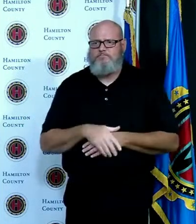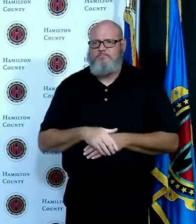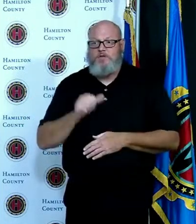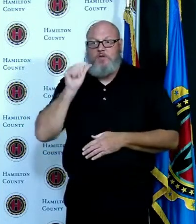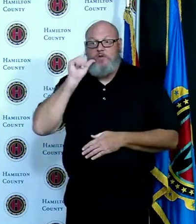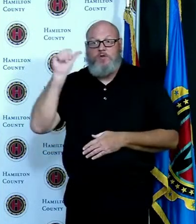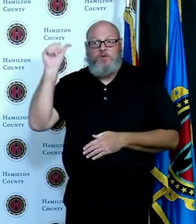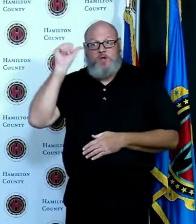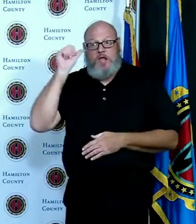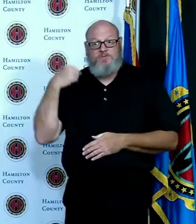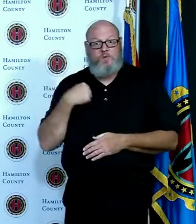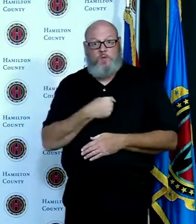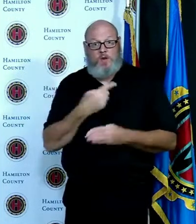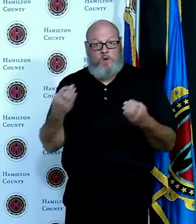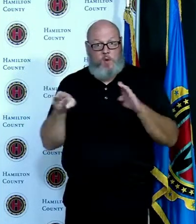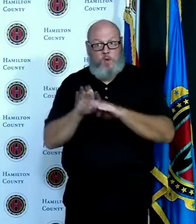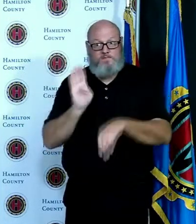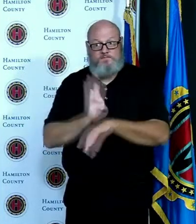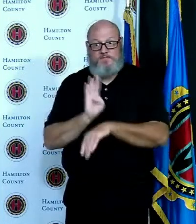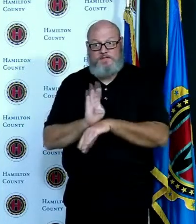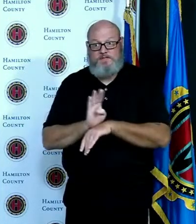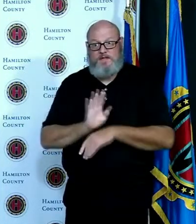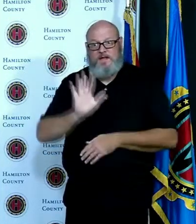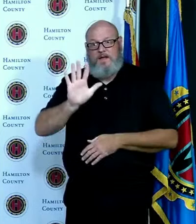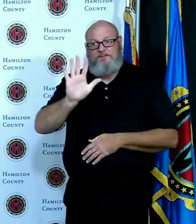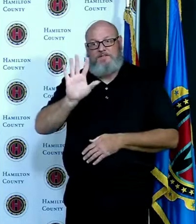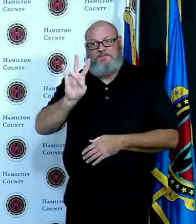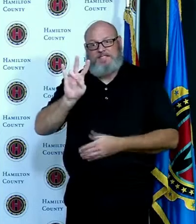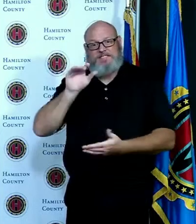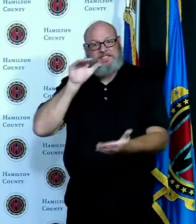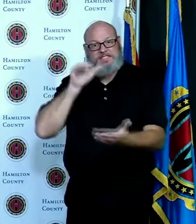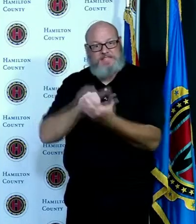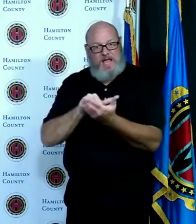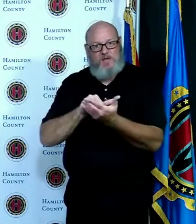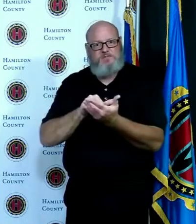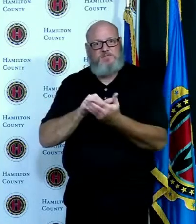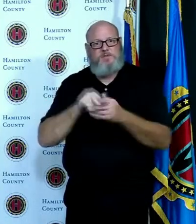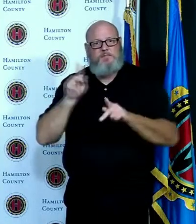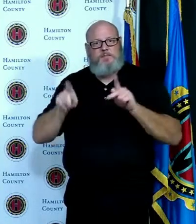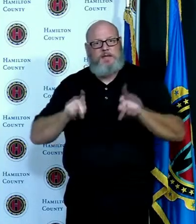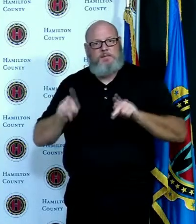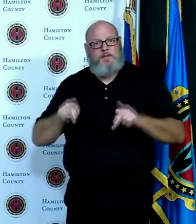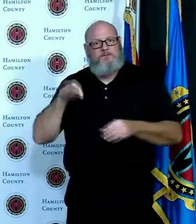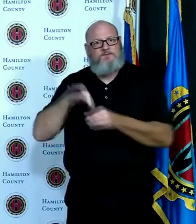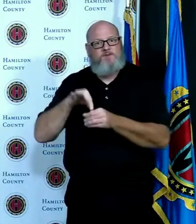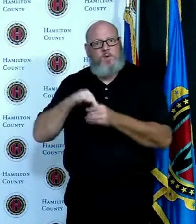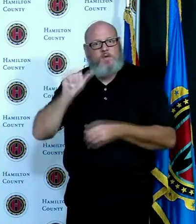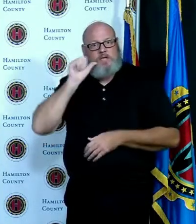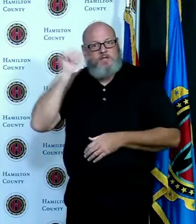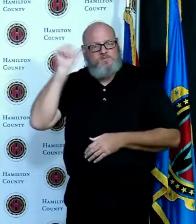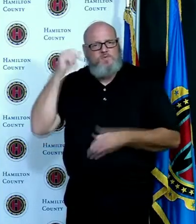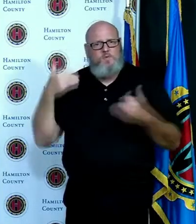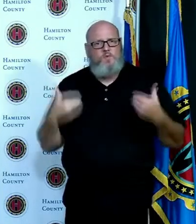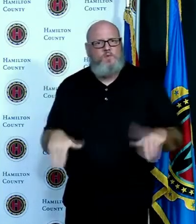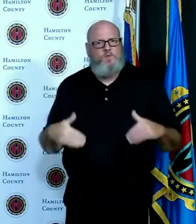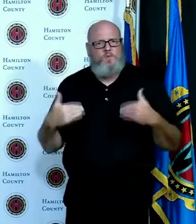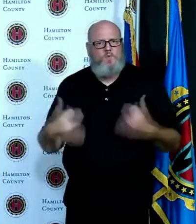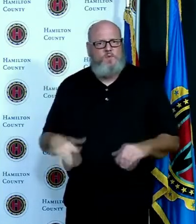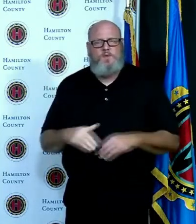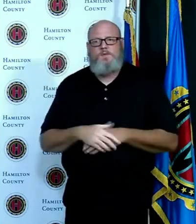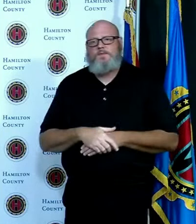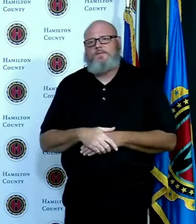voters have already voted in person our hours are 8 a.m to 7 p.m Monday through Friday this week